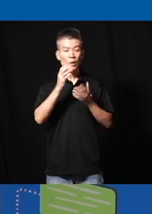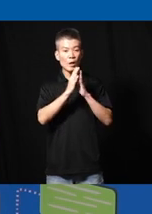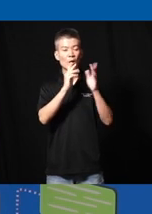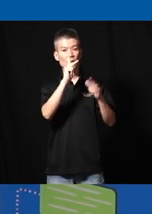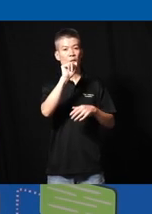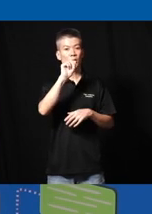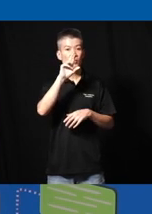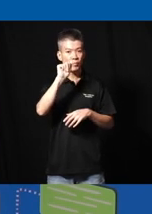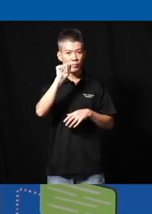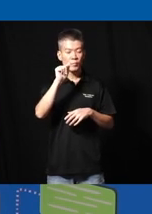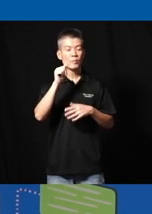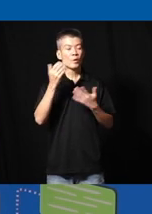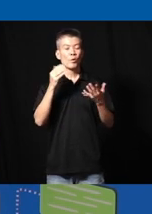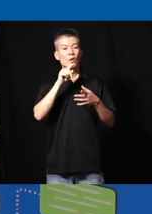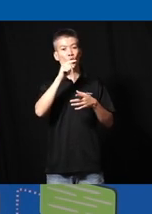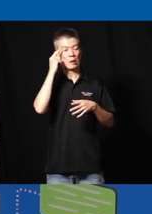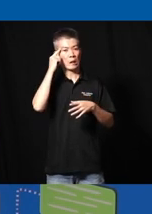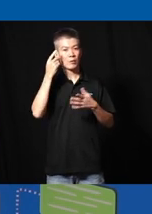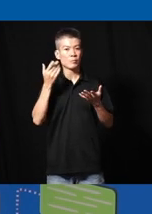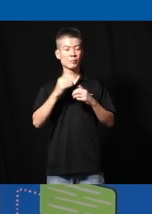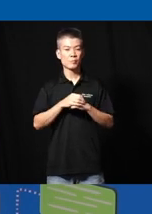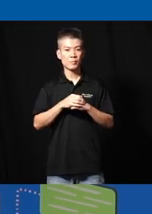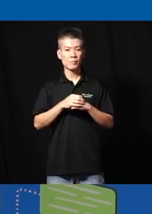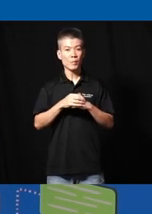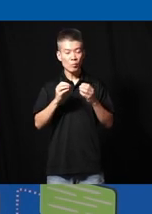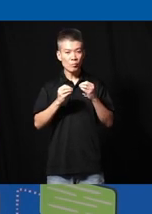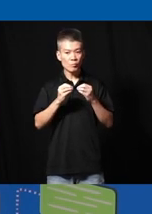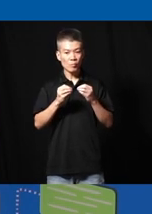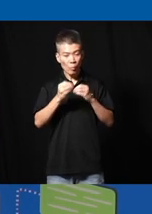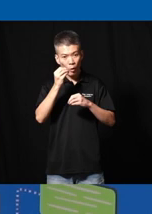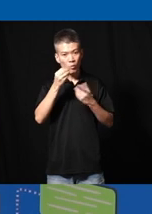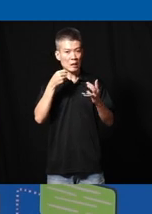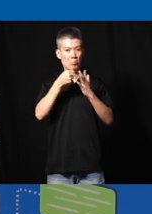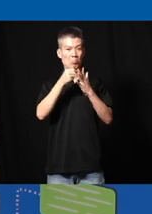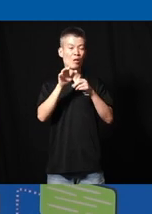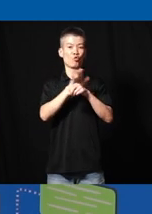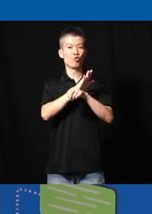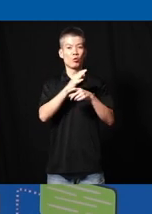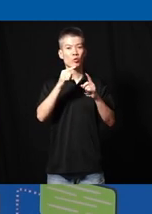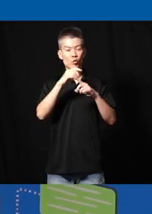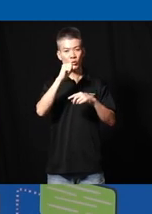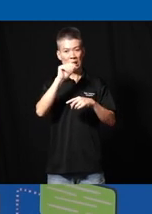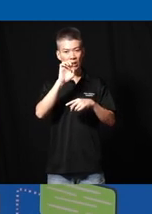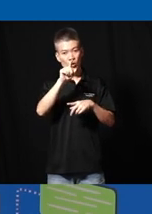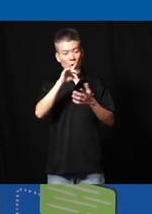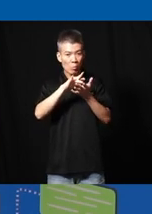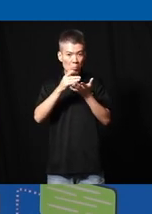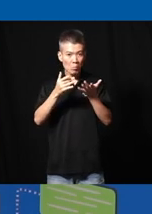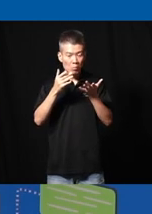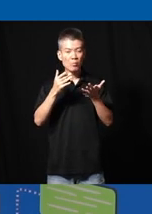um what would you think would be most impactful to scale your model maybe scaling internationally